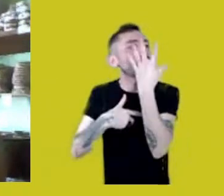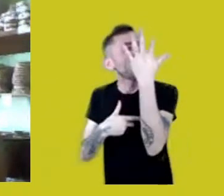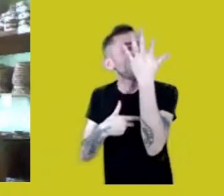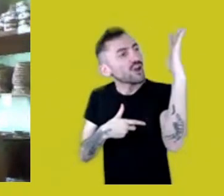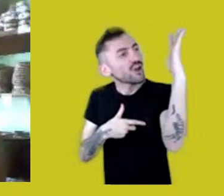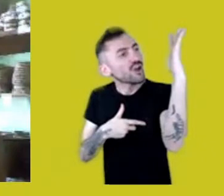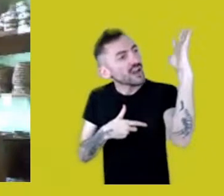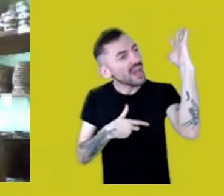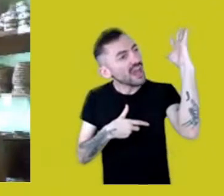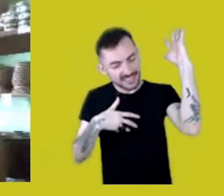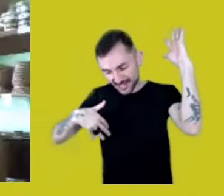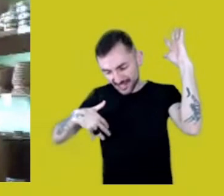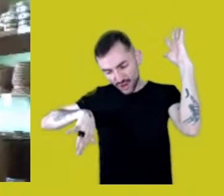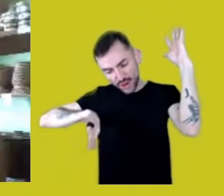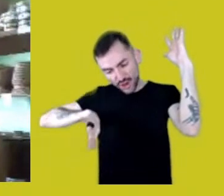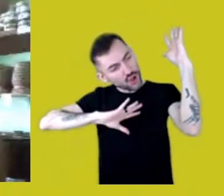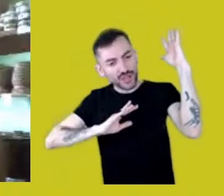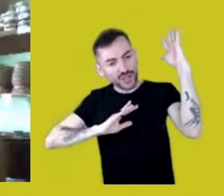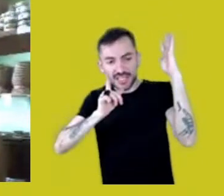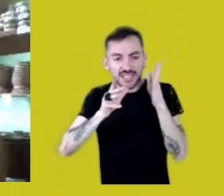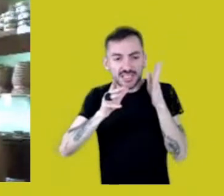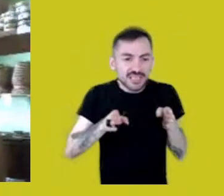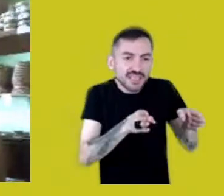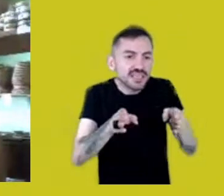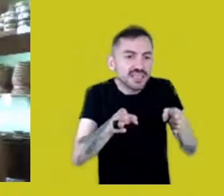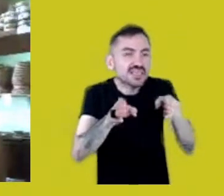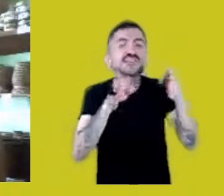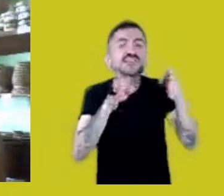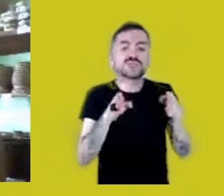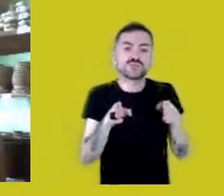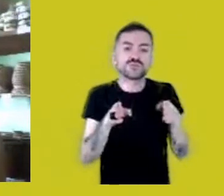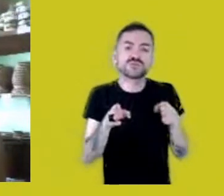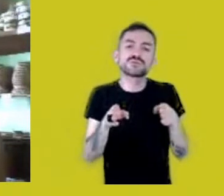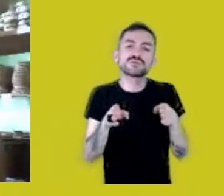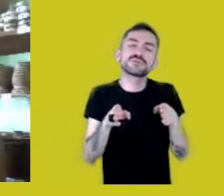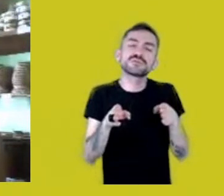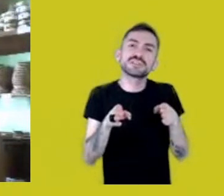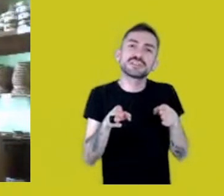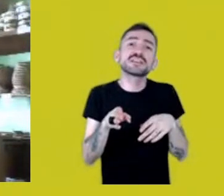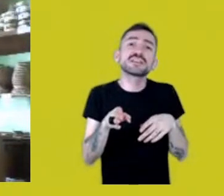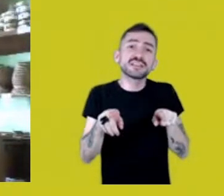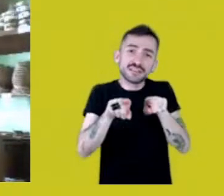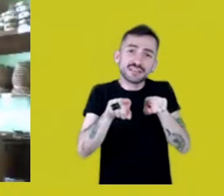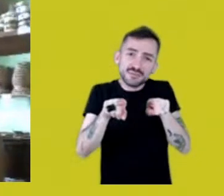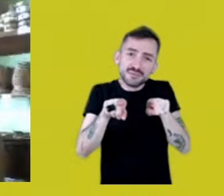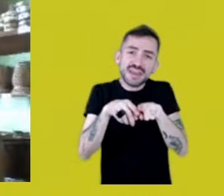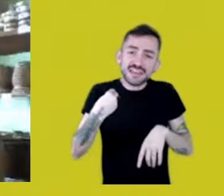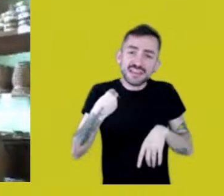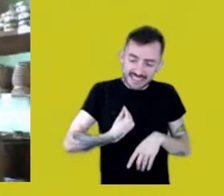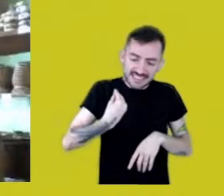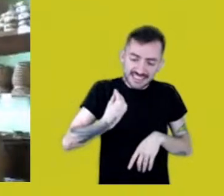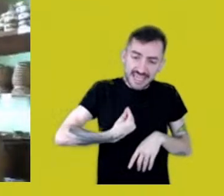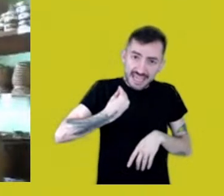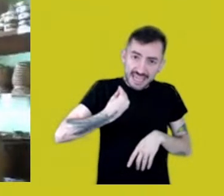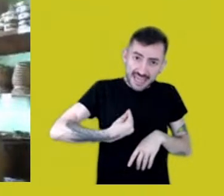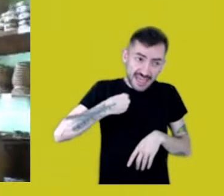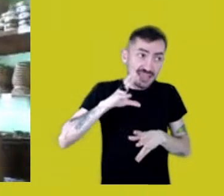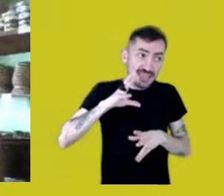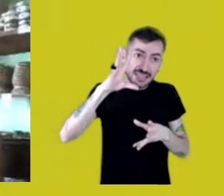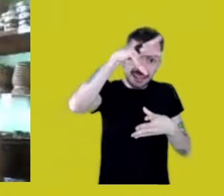with the rivers, the waters, with the beings who live with us